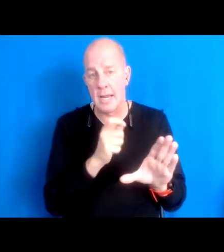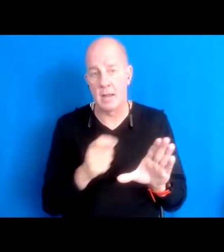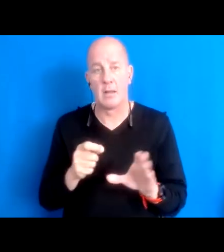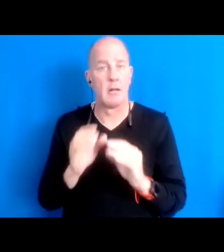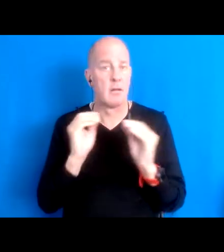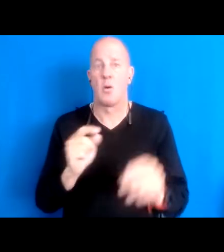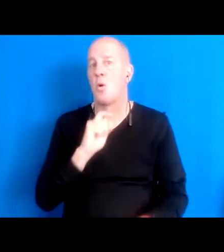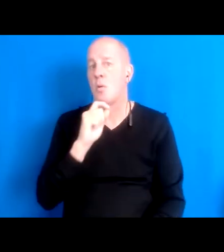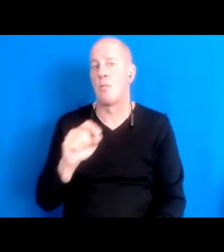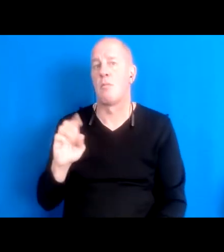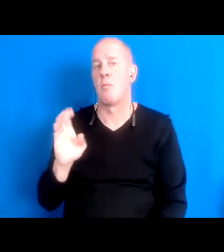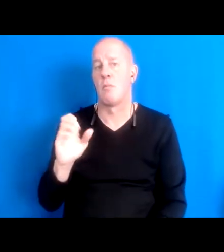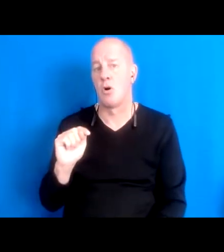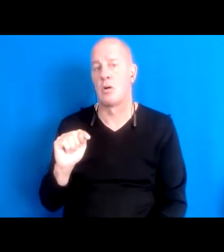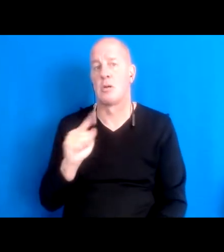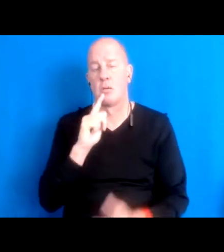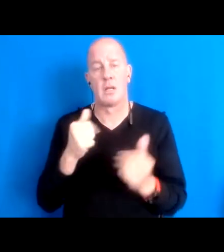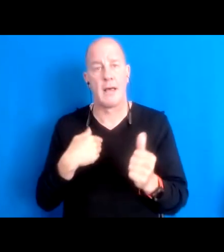and make it as traditional as possible.